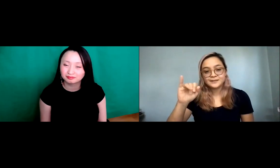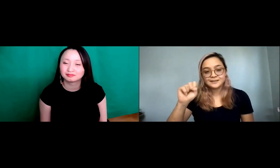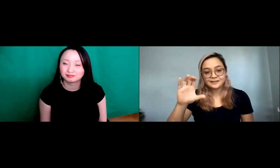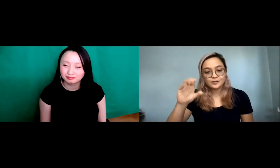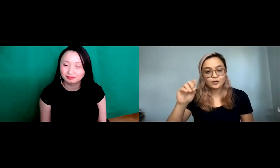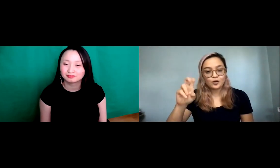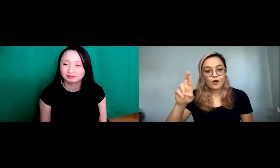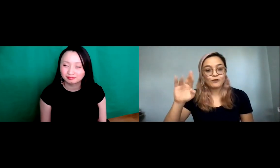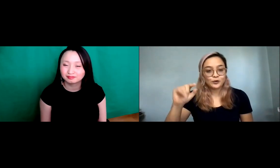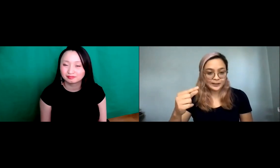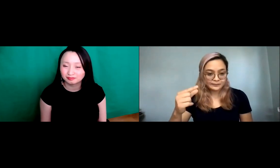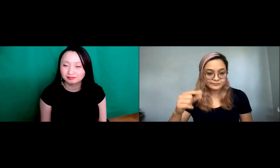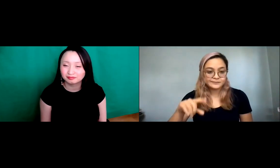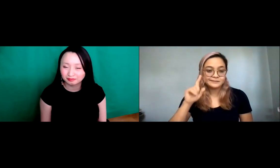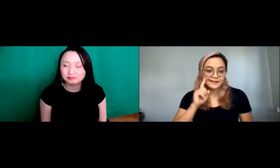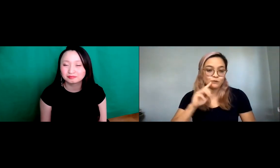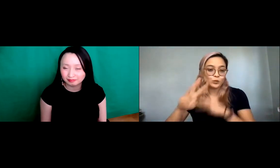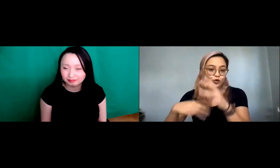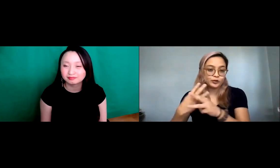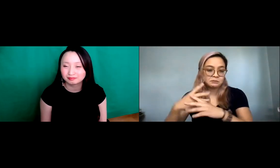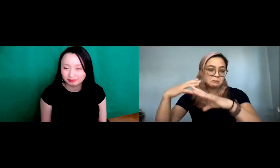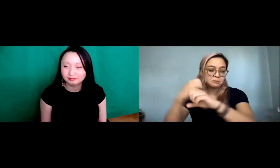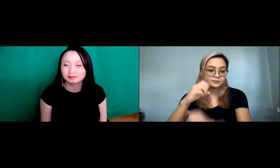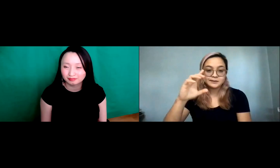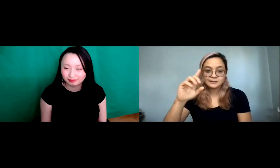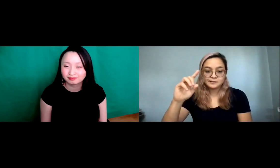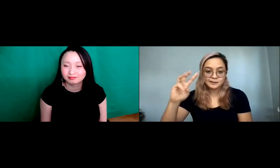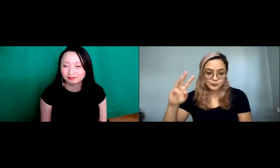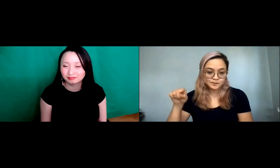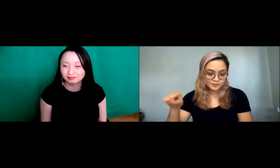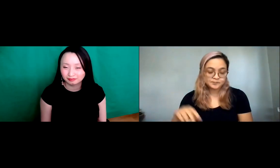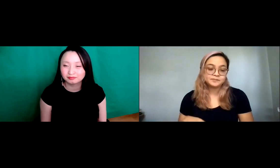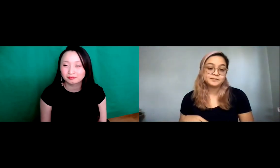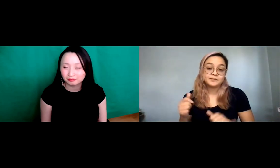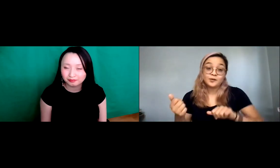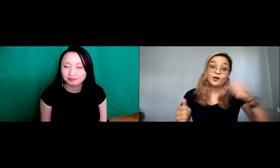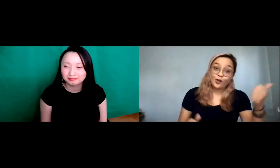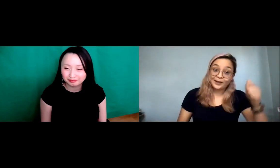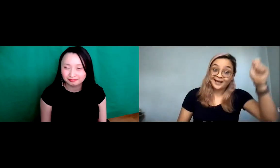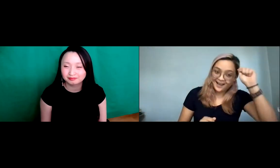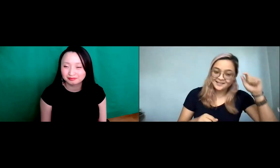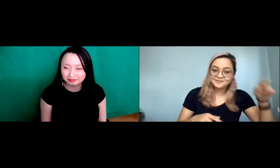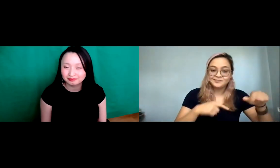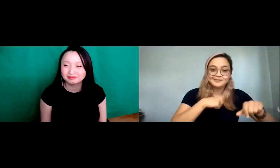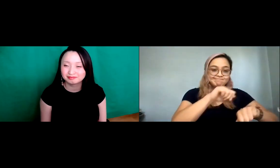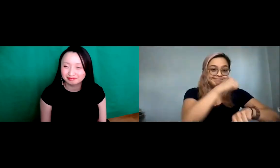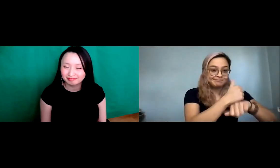organization called discovering Deaf world, abbreviated DDW, and the